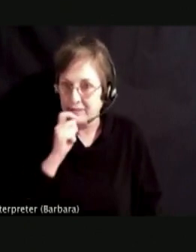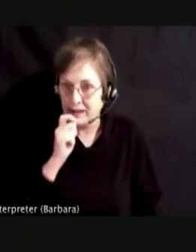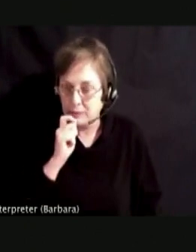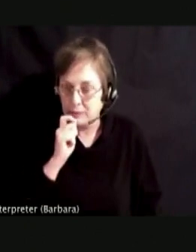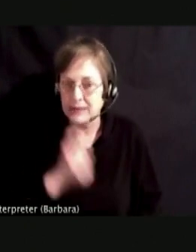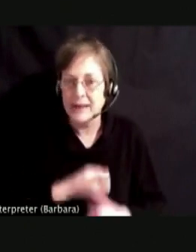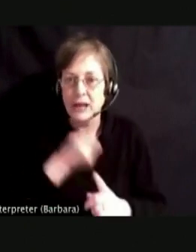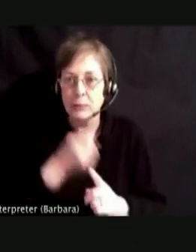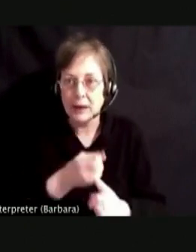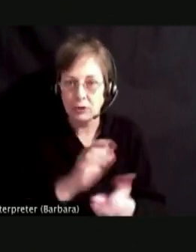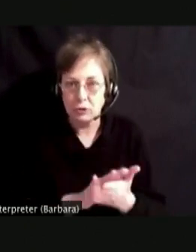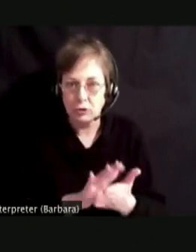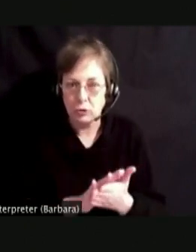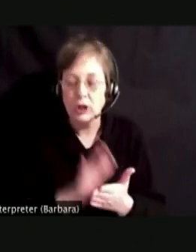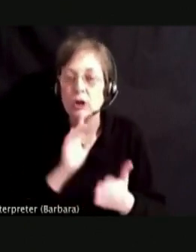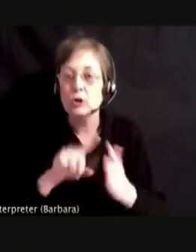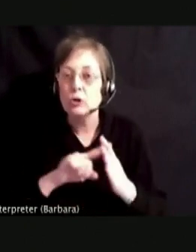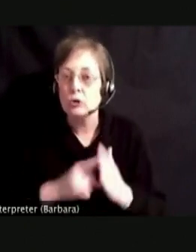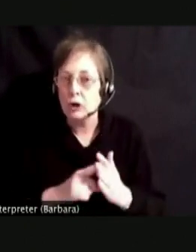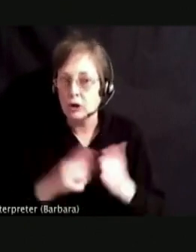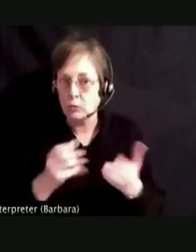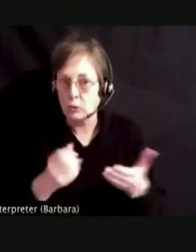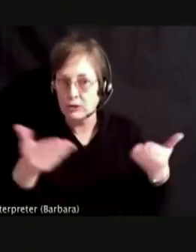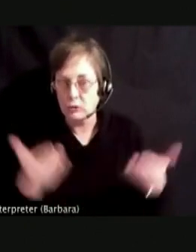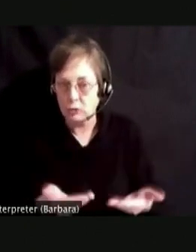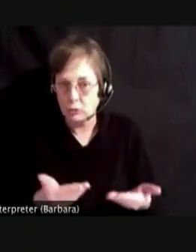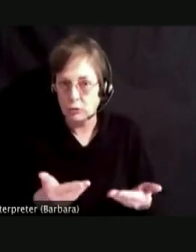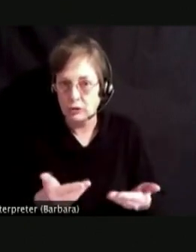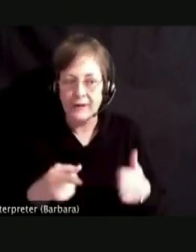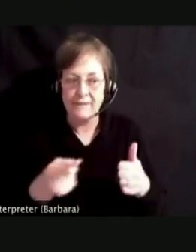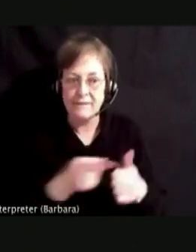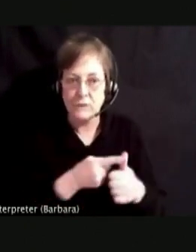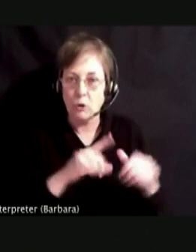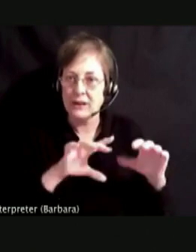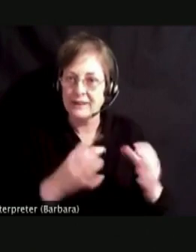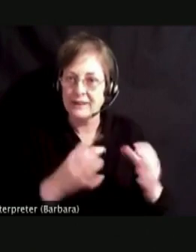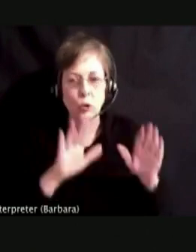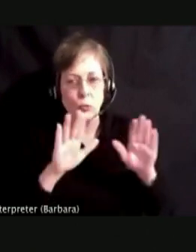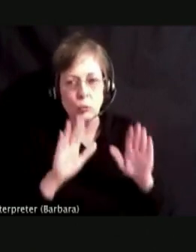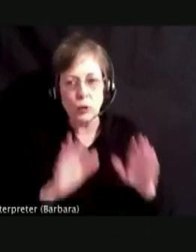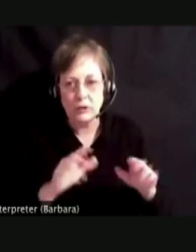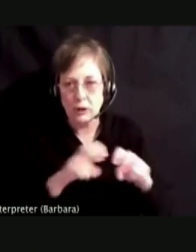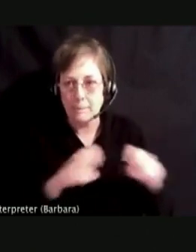TO GET IT STARTED I WOULD LIKE TO INTRODUCE OUR FIRST SET A WONDERFUL PANELISTS.